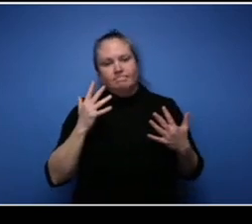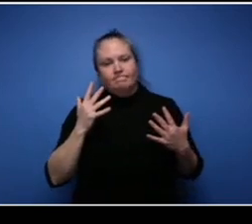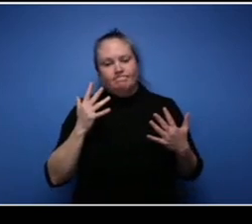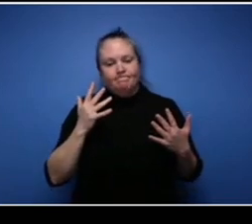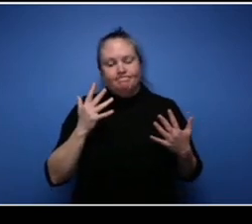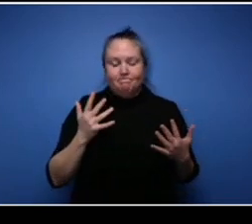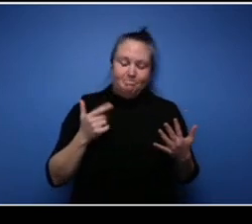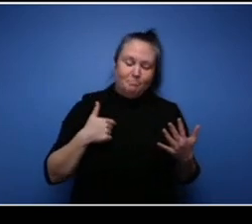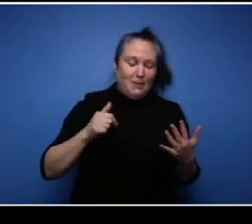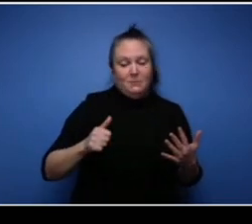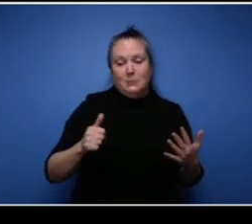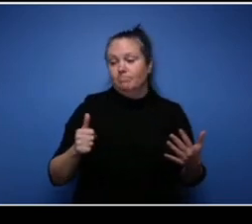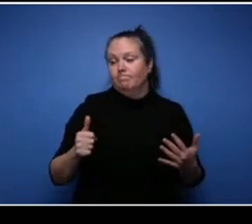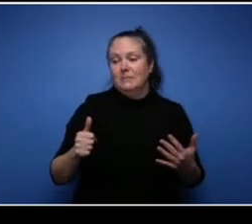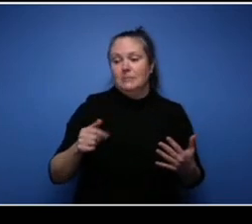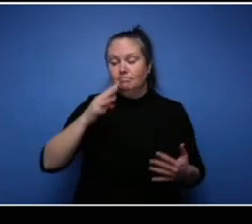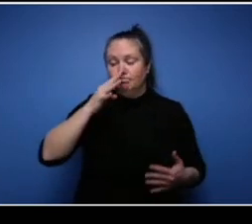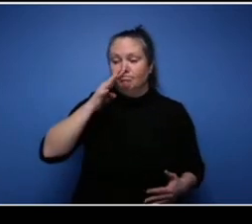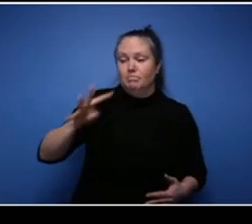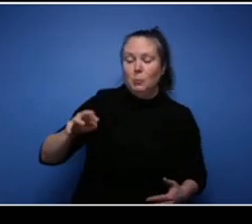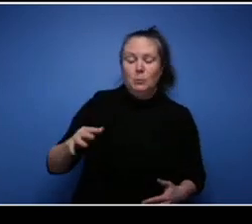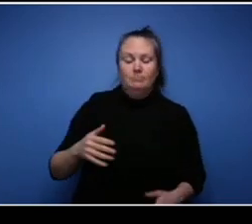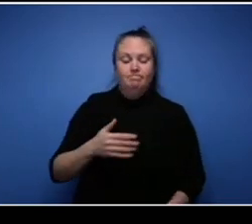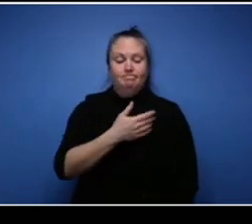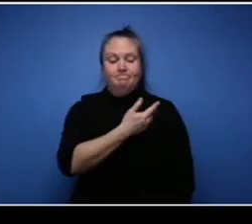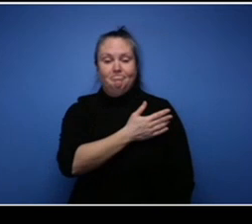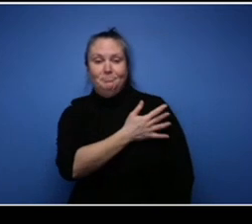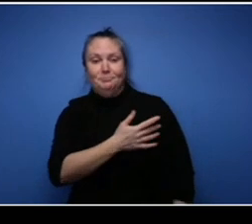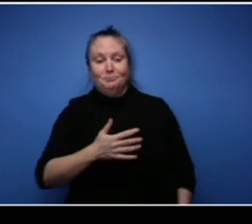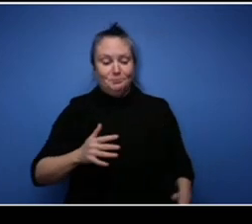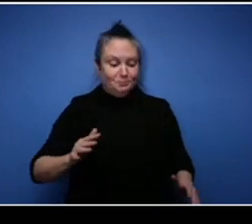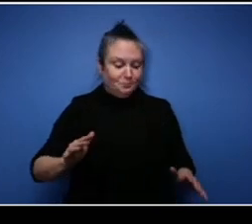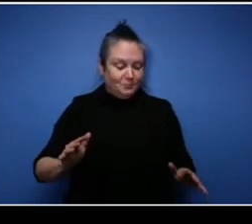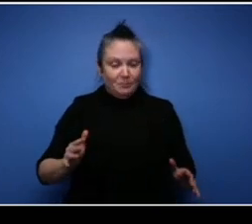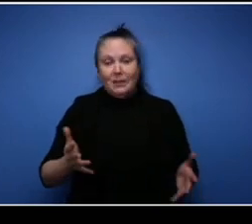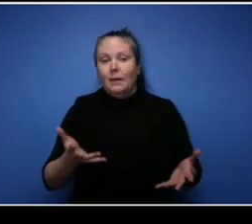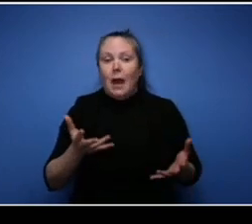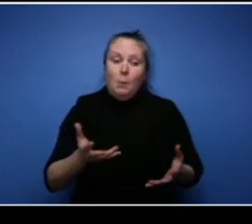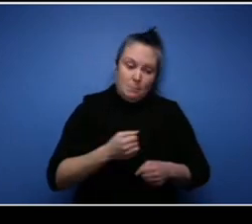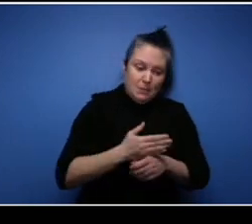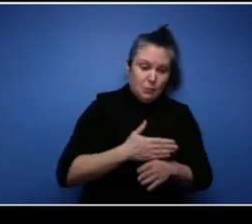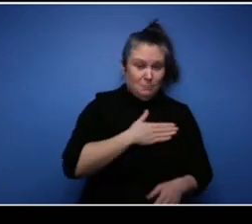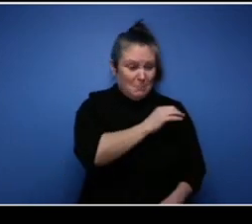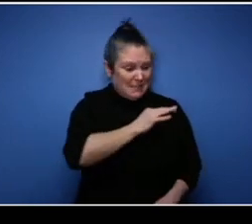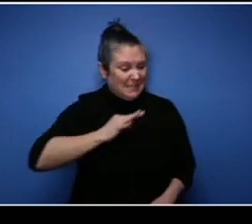on and you know to me I want to employ my people, I want to keep them busy so we try